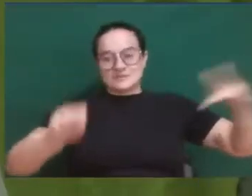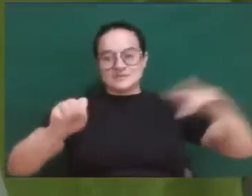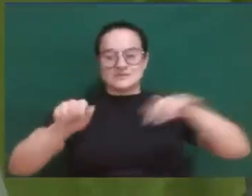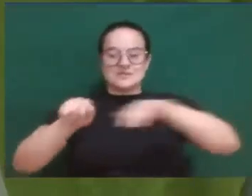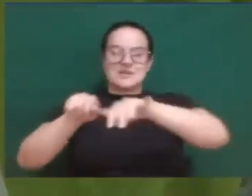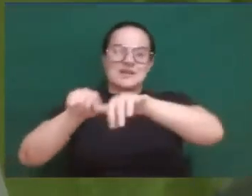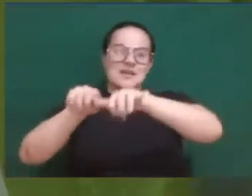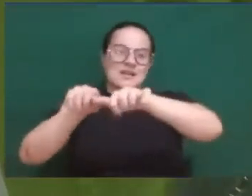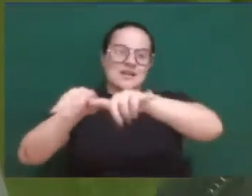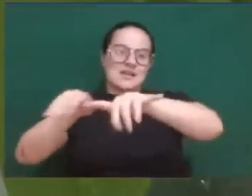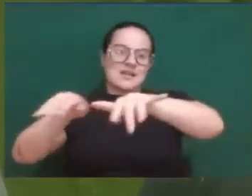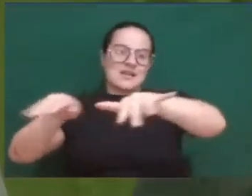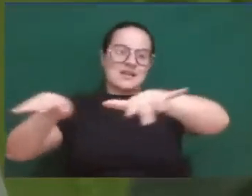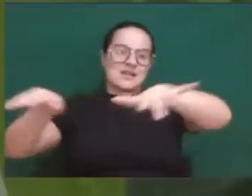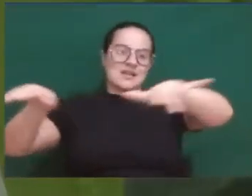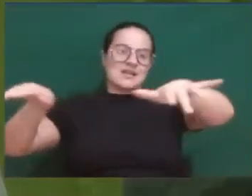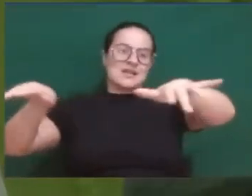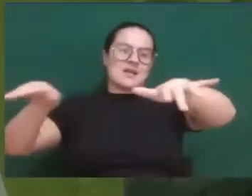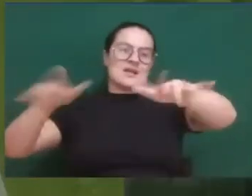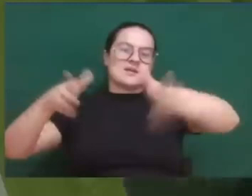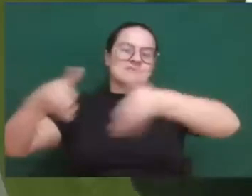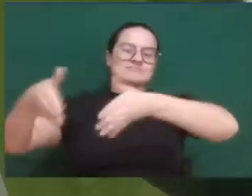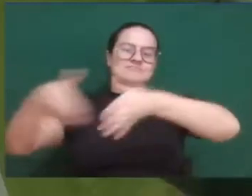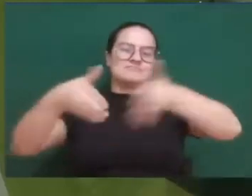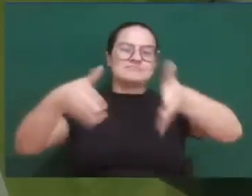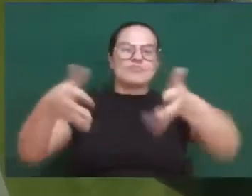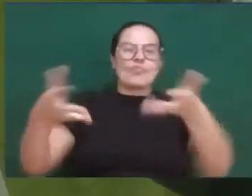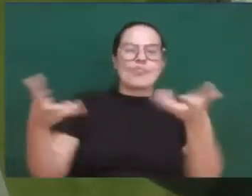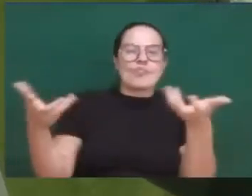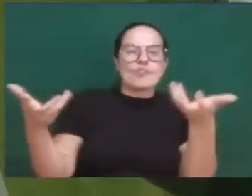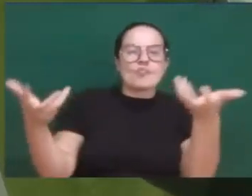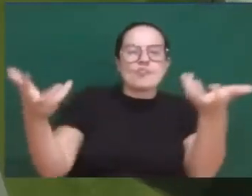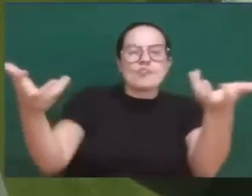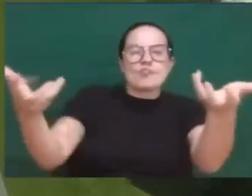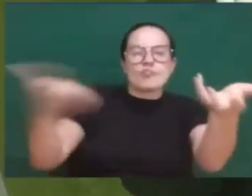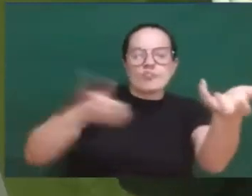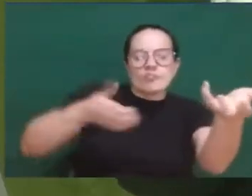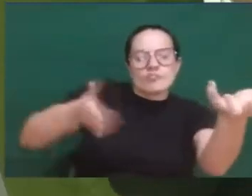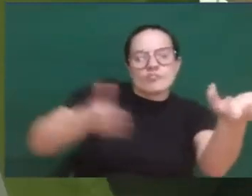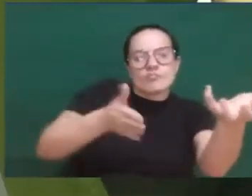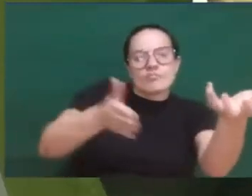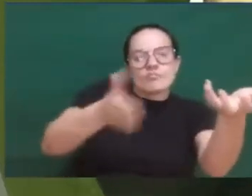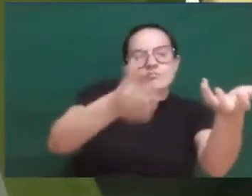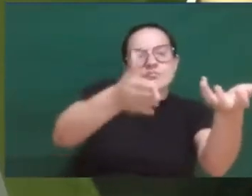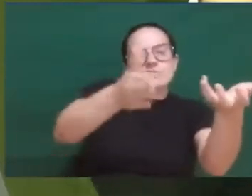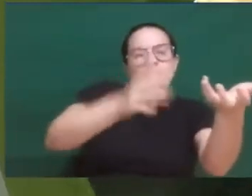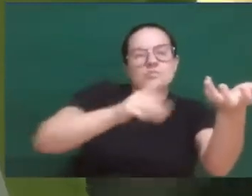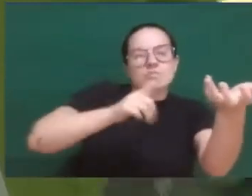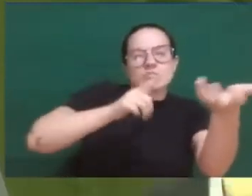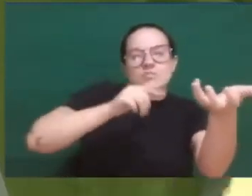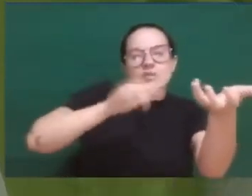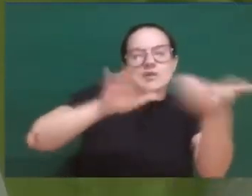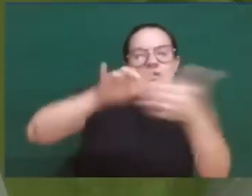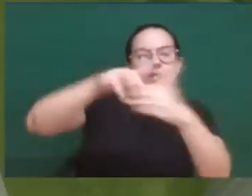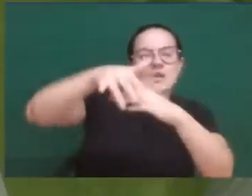It enters the desert and falls into the deepest trench on Earth,